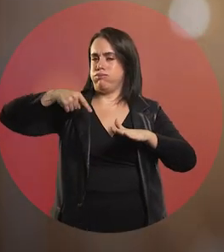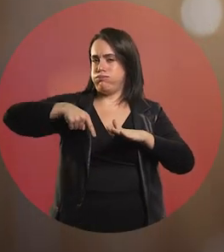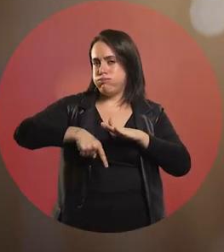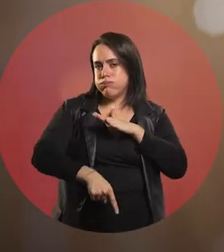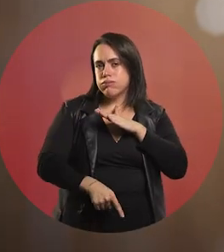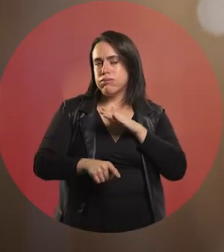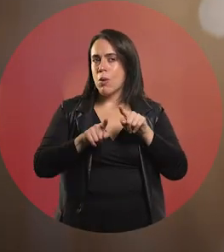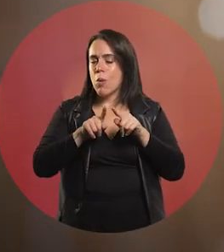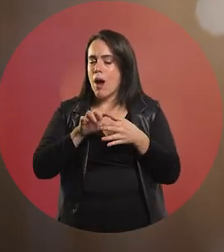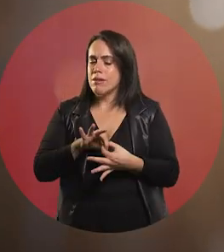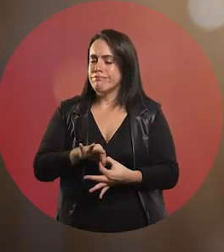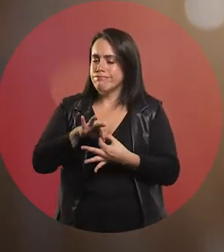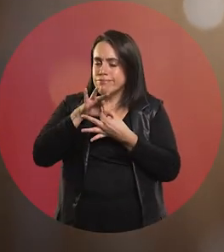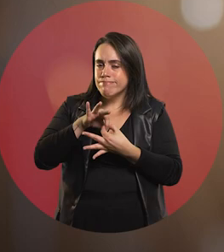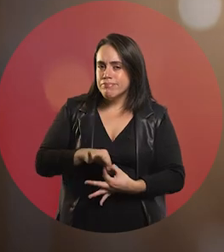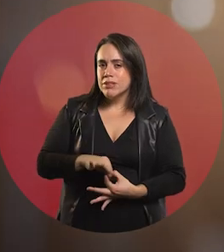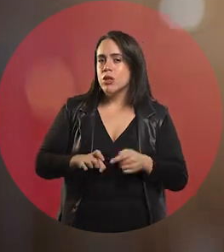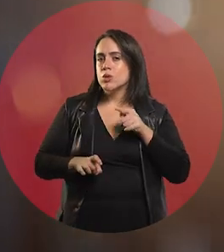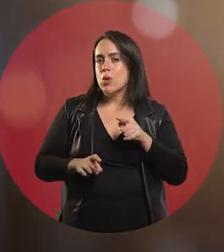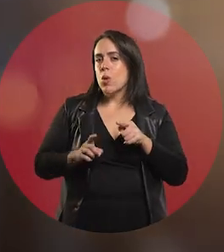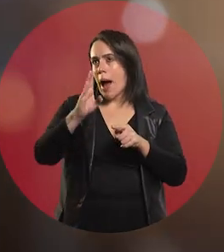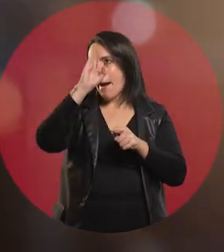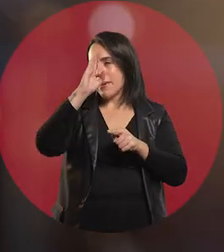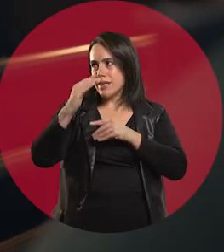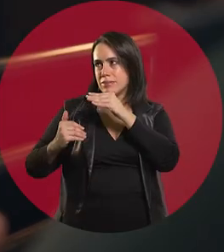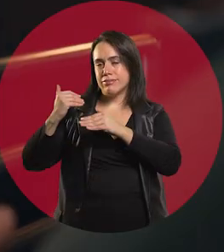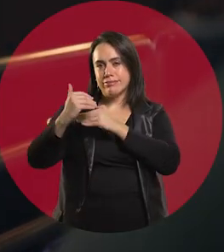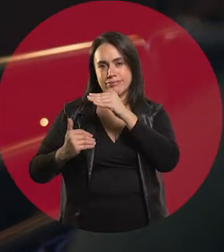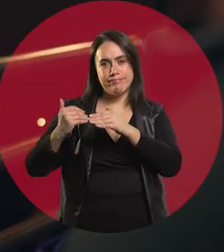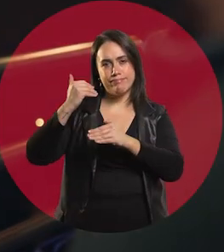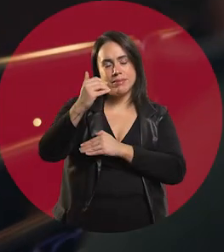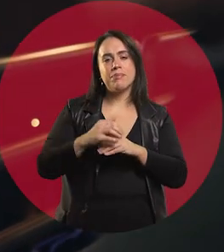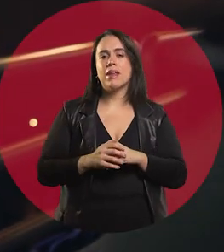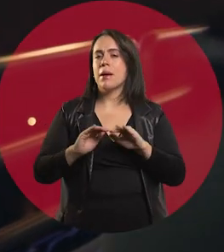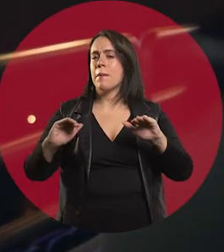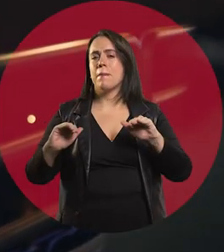We want to connect with you and your learnings. She starts with a question